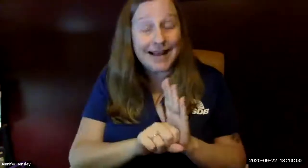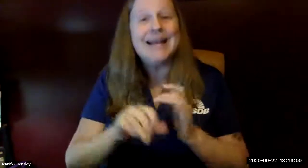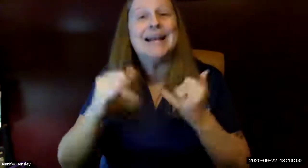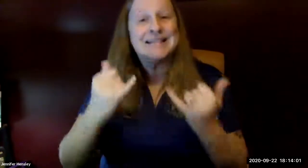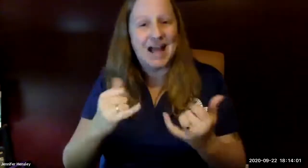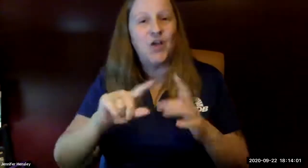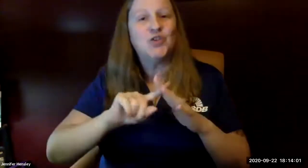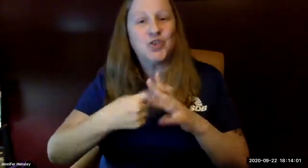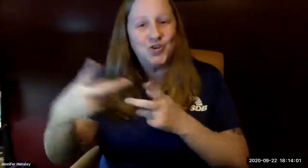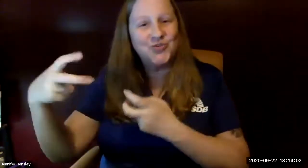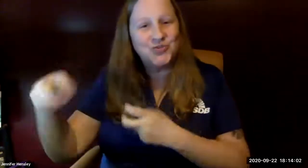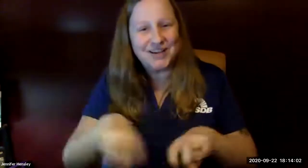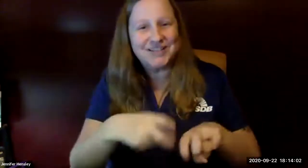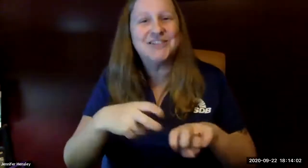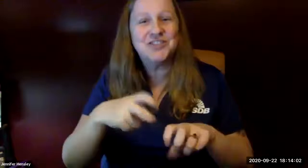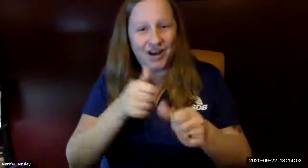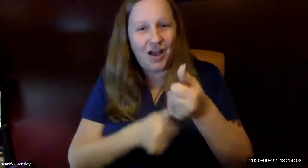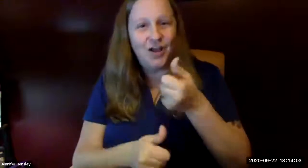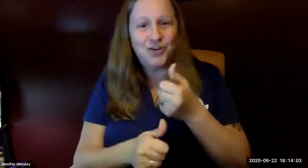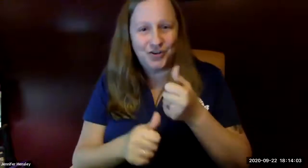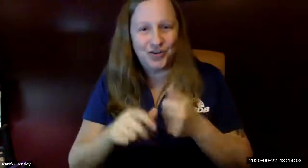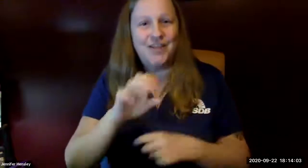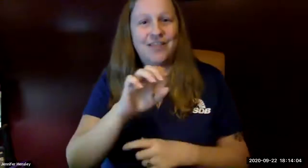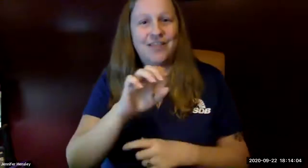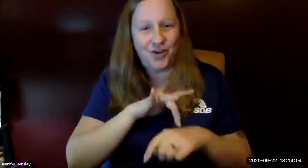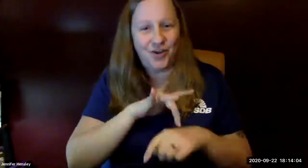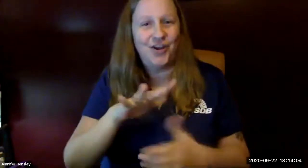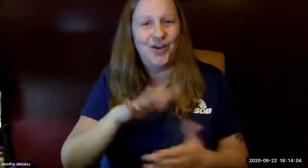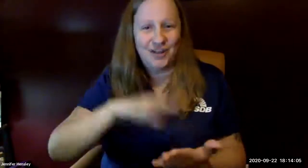throughout the states are starting to